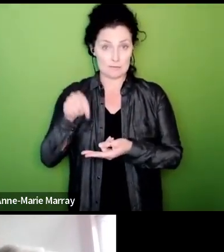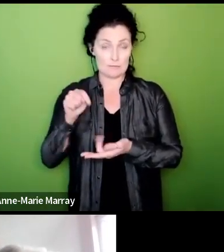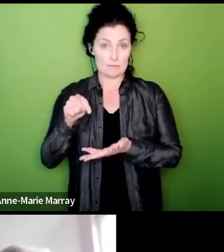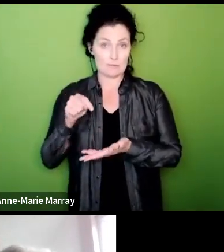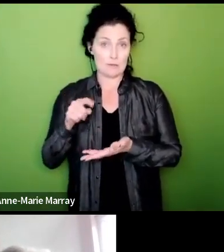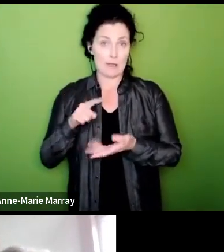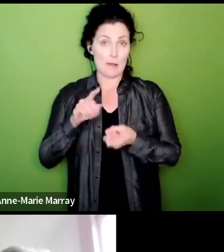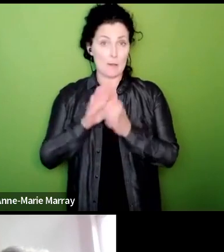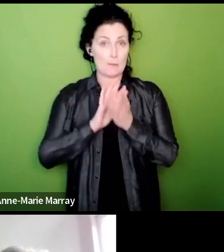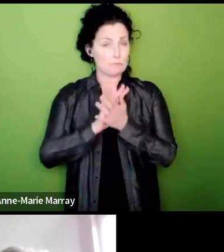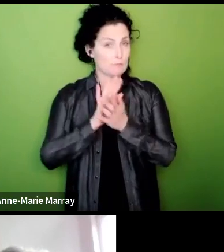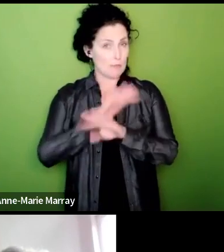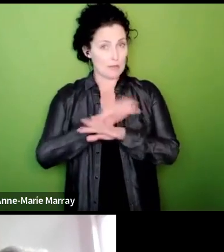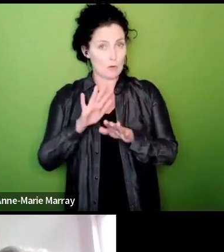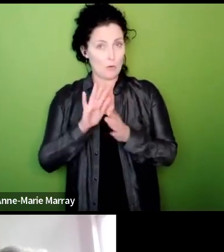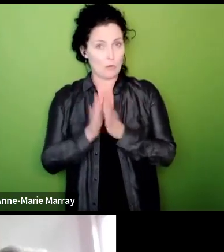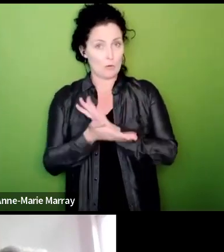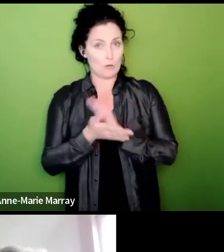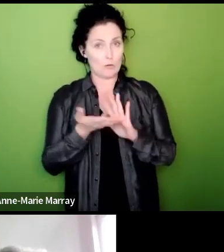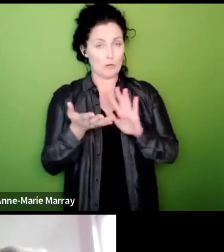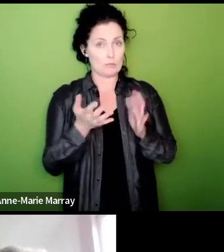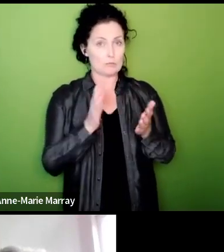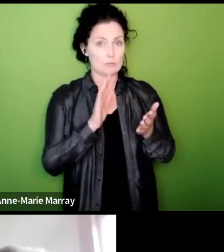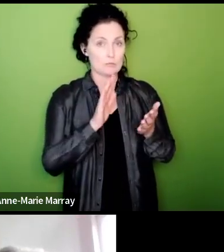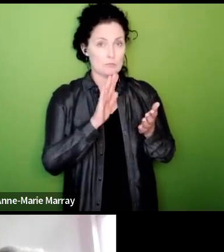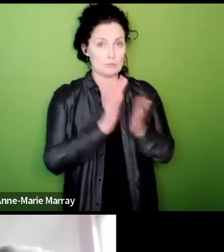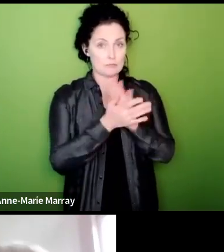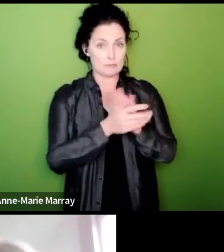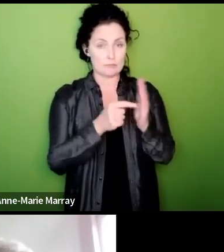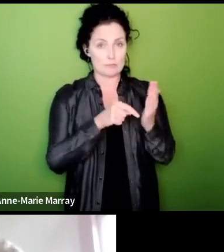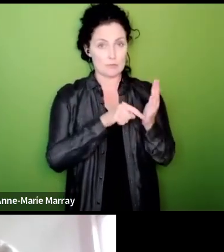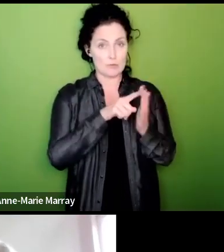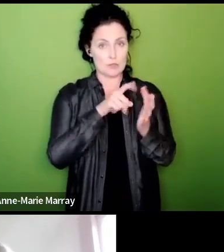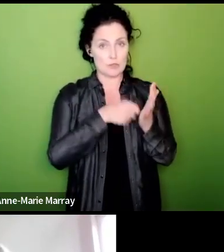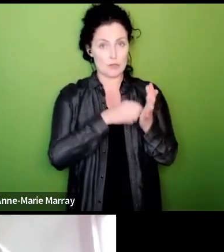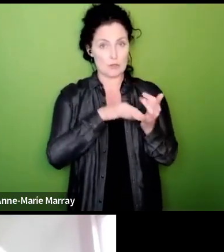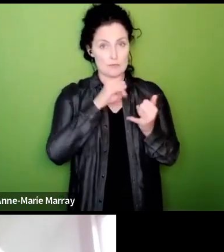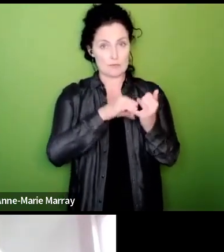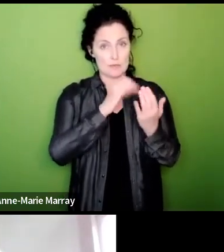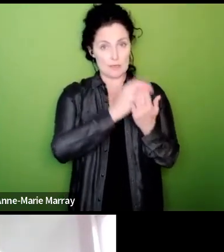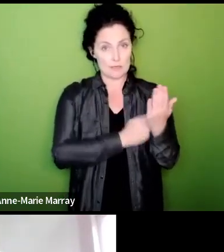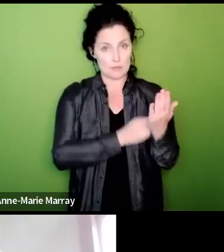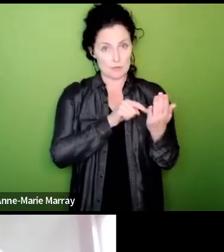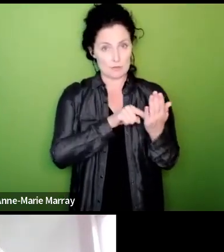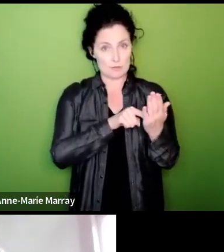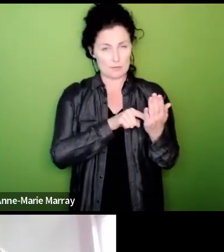terms and conditions which we will not concede so clearly it's quite a you know a broad question